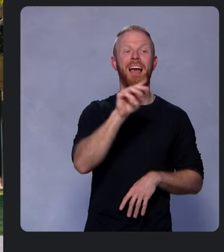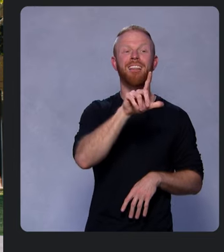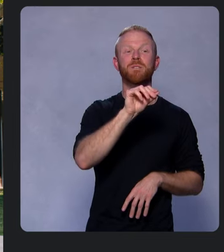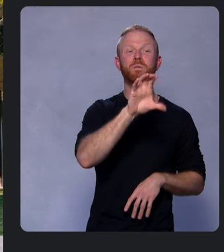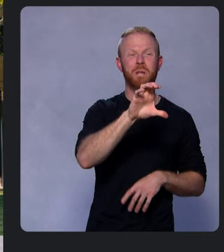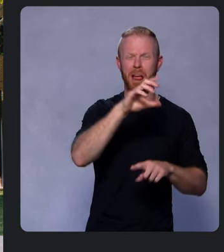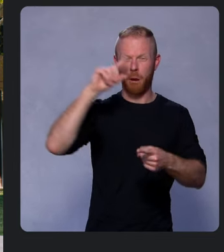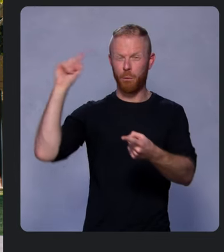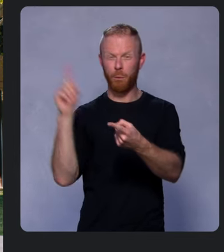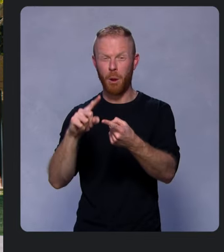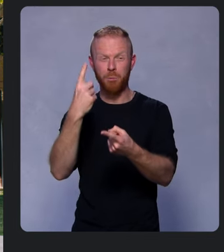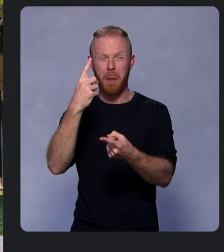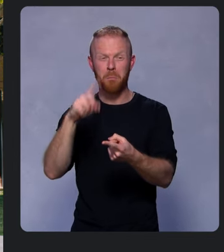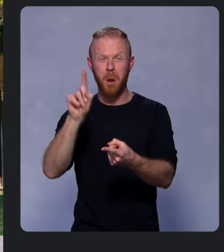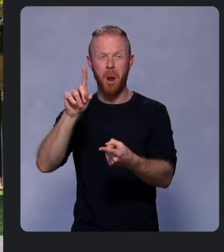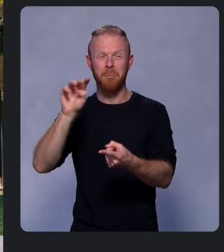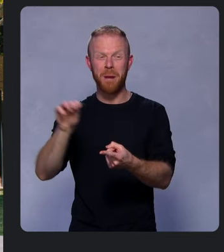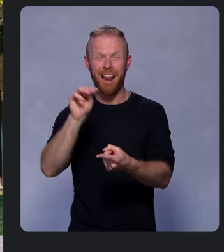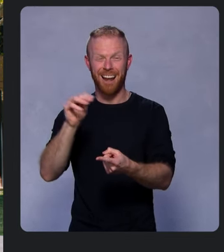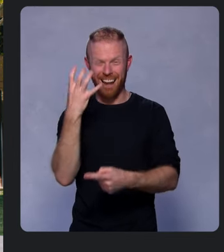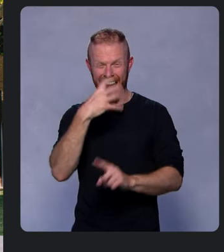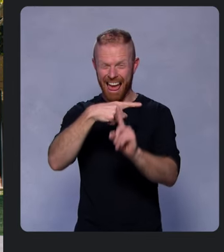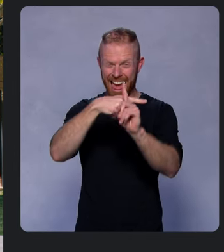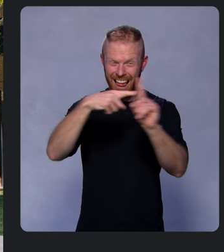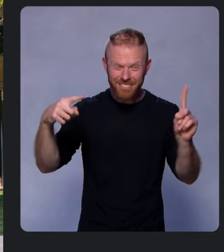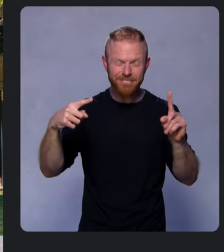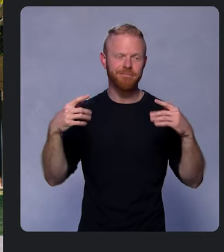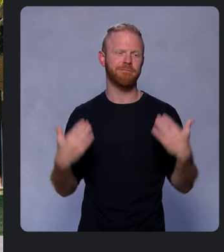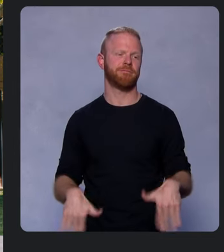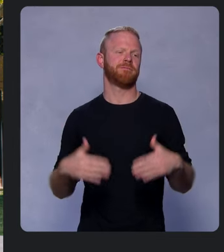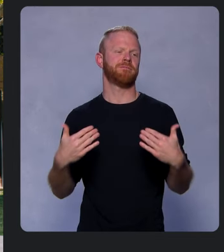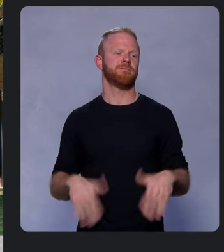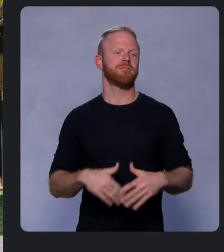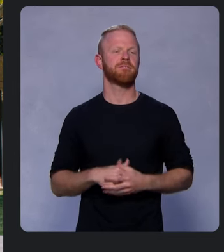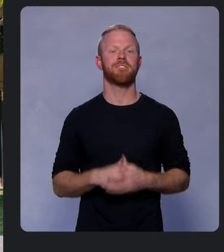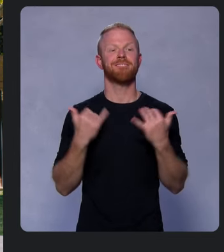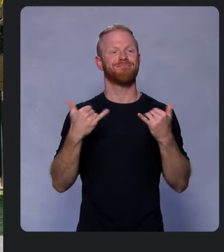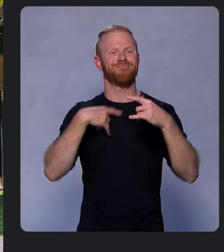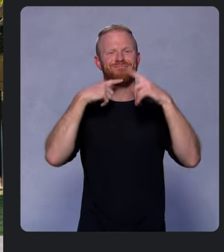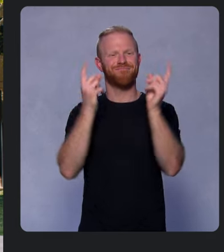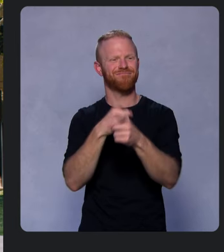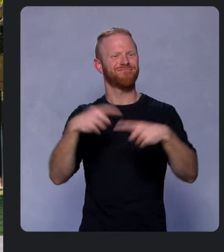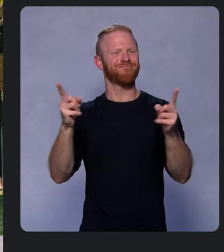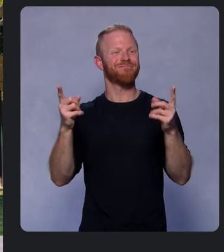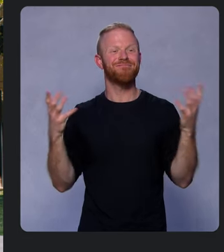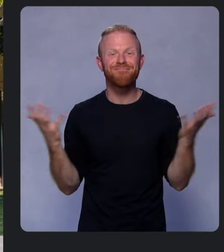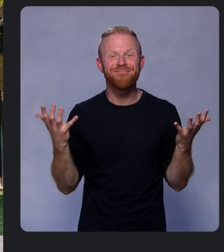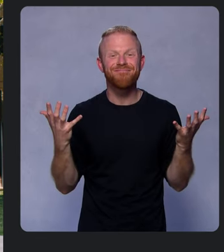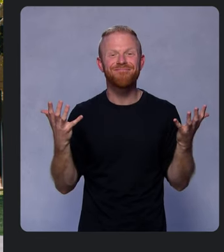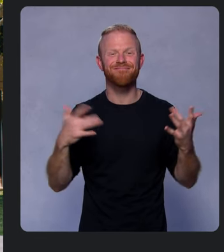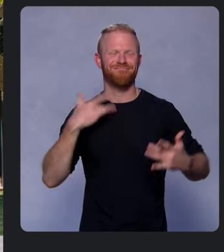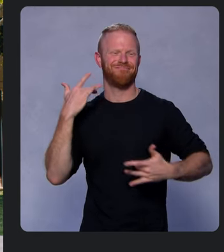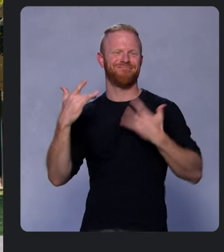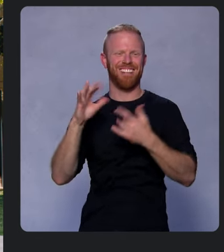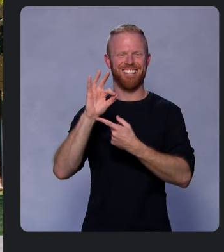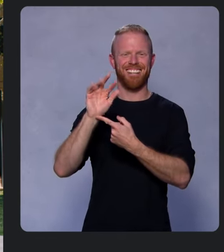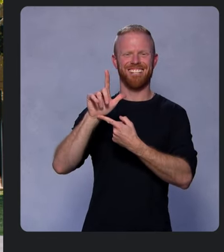reducing it by nearly half. Today, we are excited to announce Flutter 2.2,